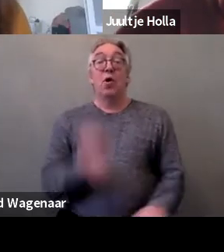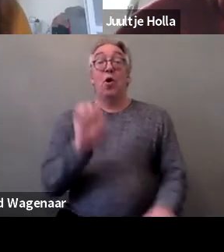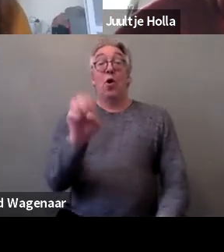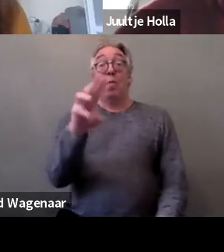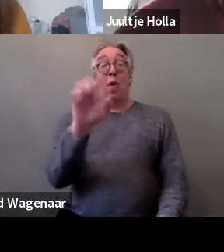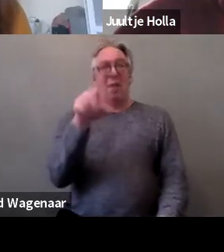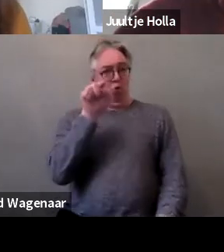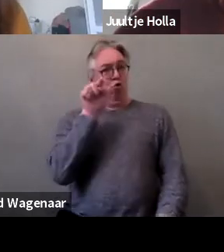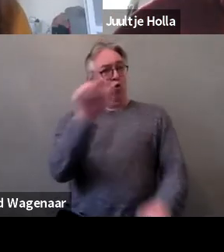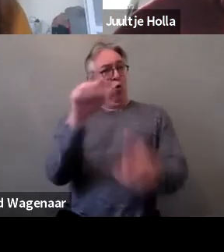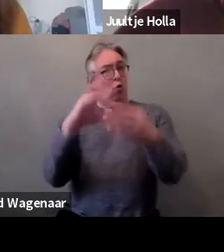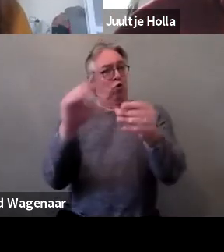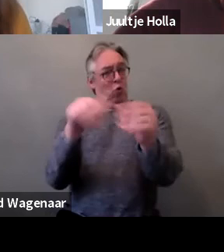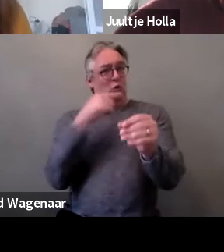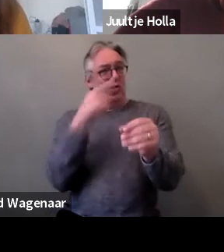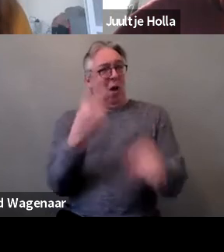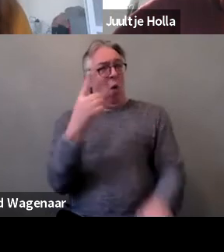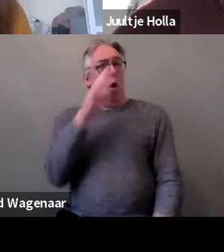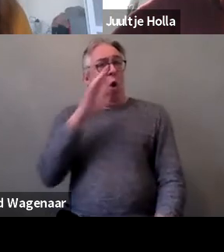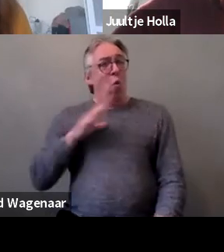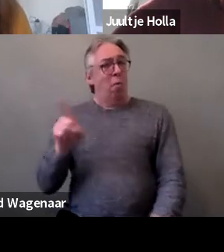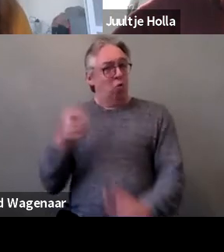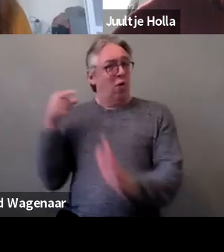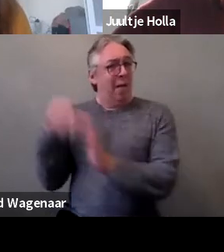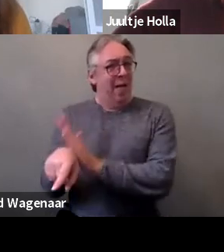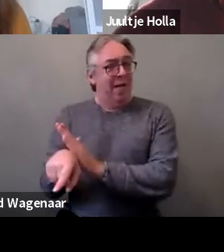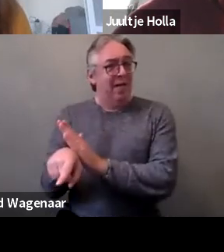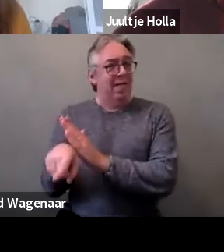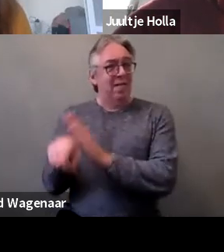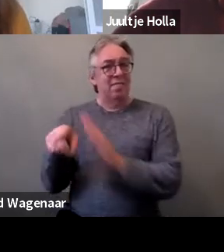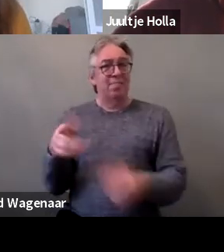of the woman that was killed. Unfortunately that happens,